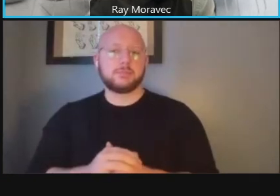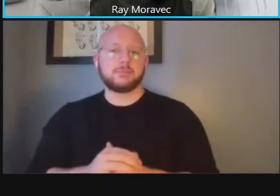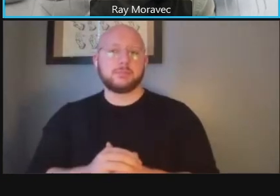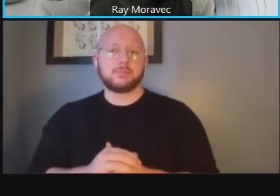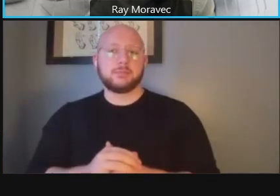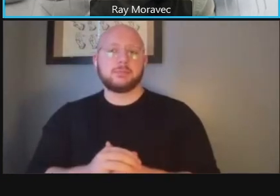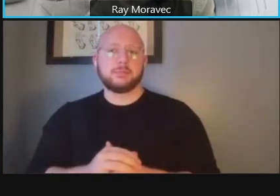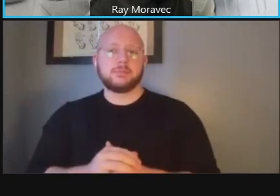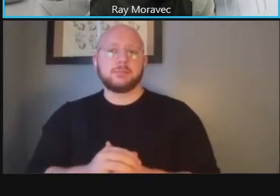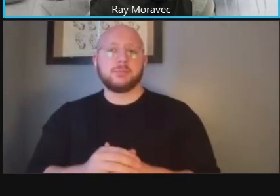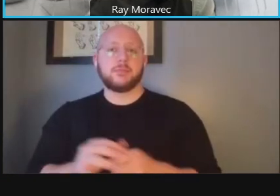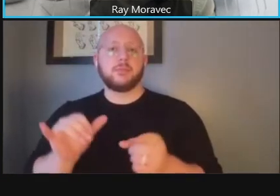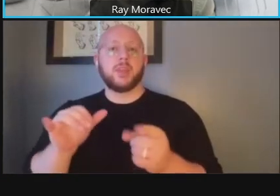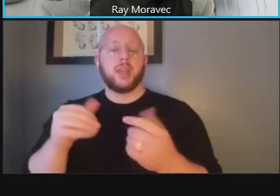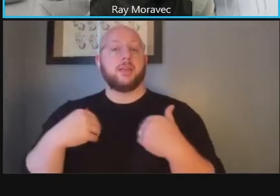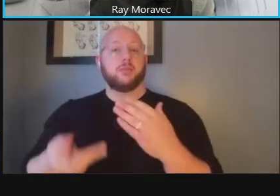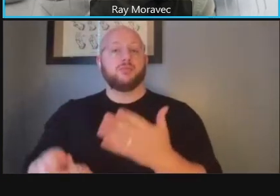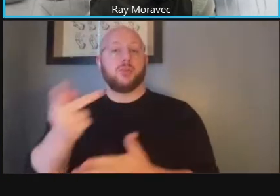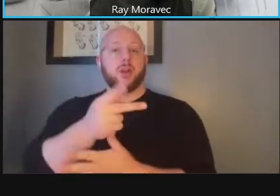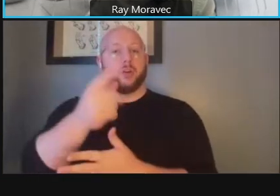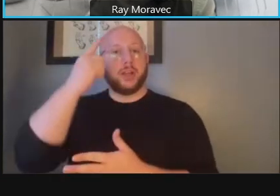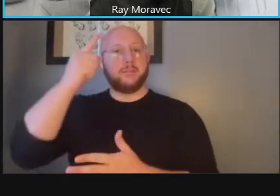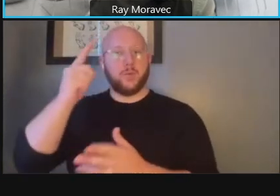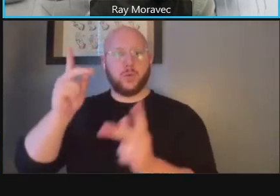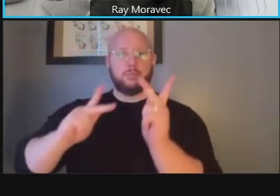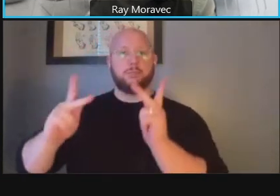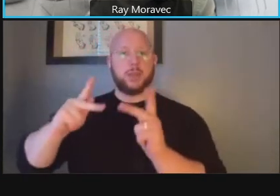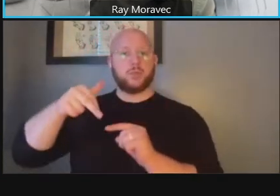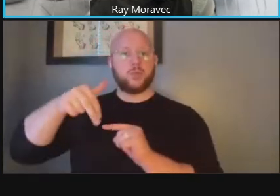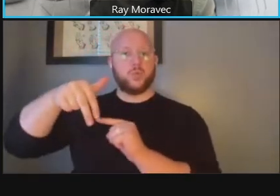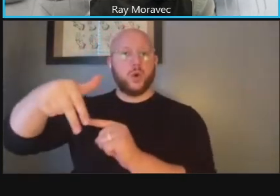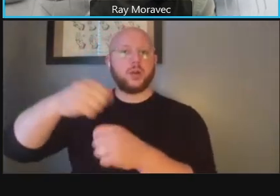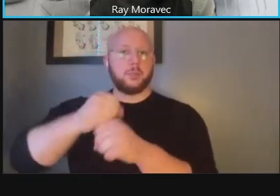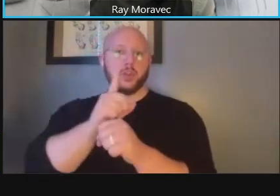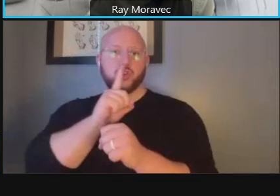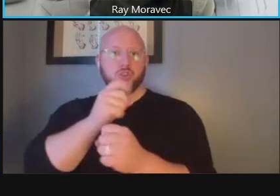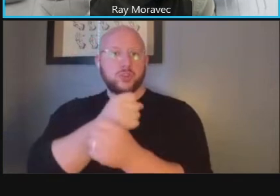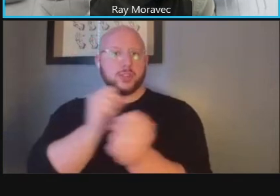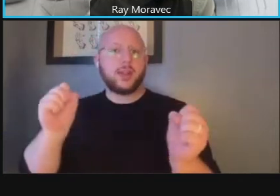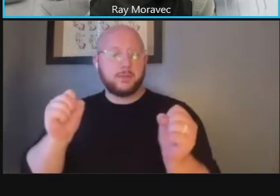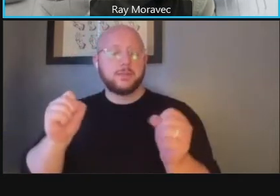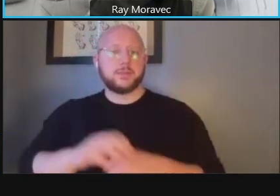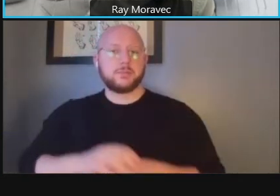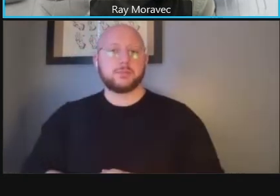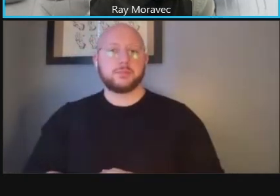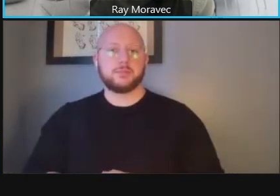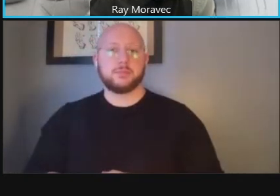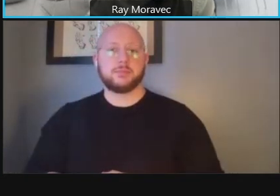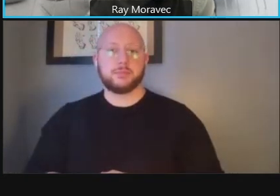prioritization to pedestrians and other things that we need to be taking into account um as well